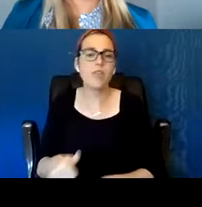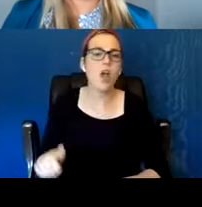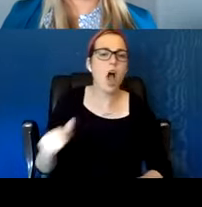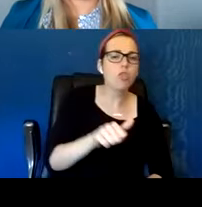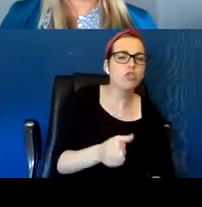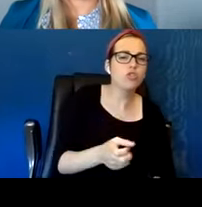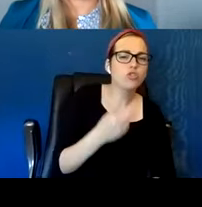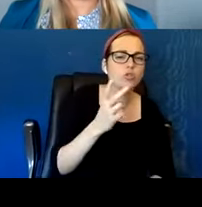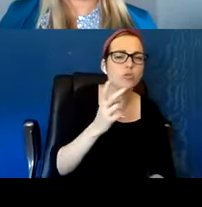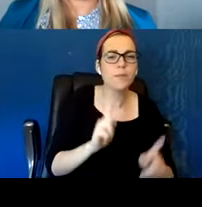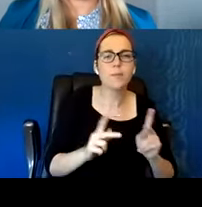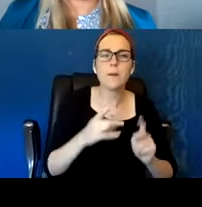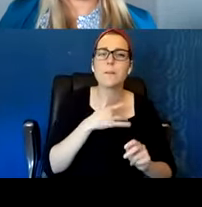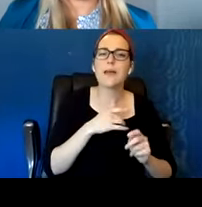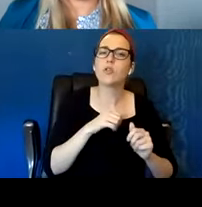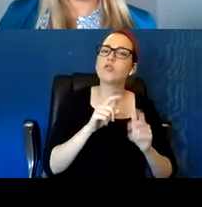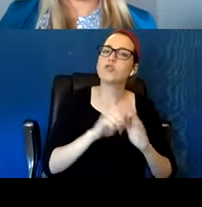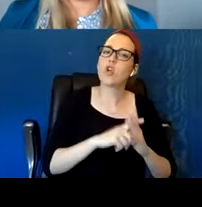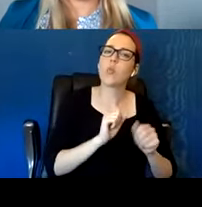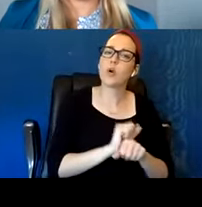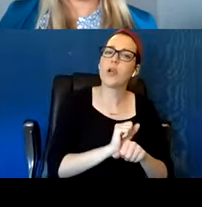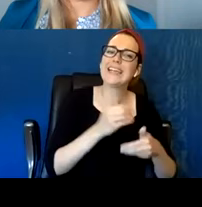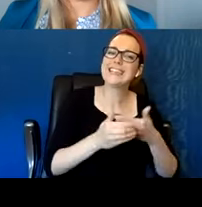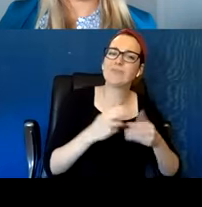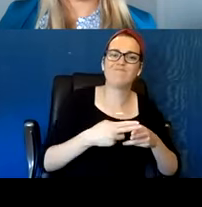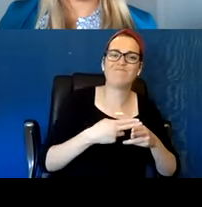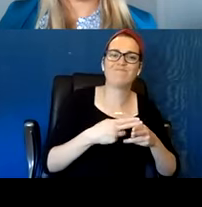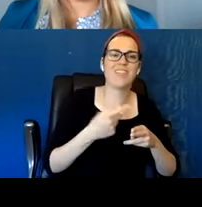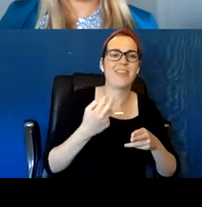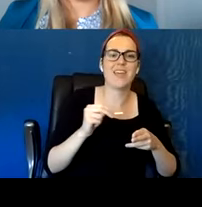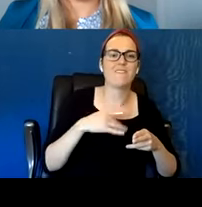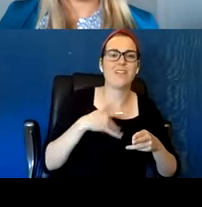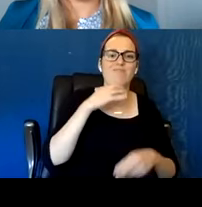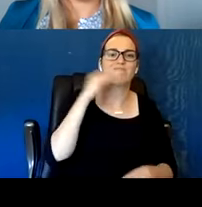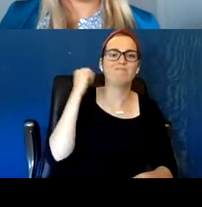I want people to understand that like working with our clients it's like a puzzle piece.